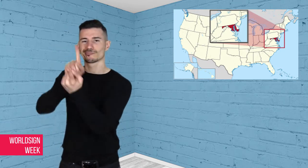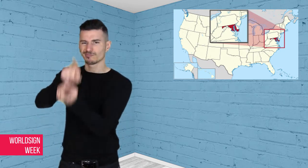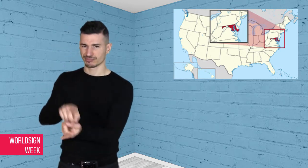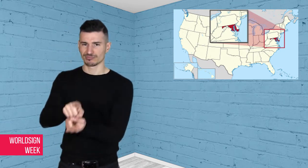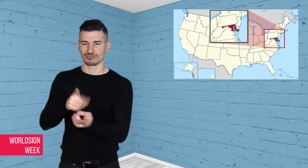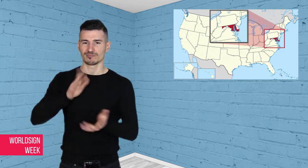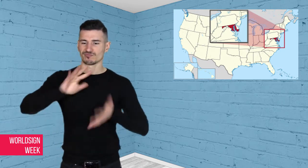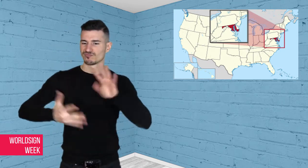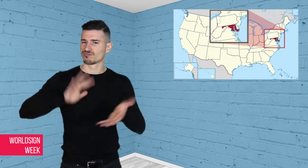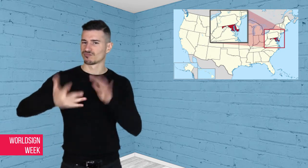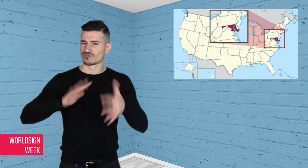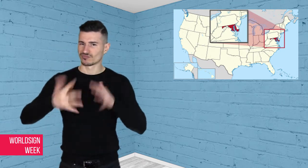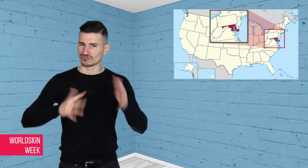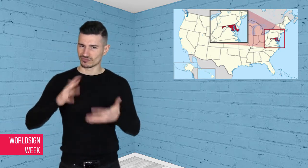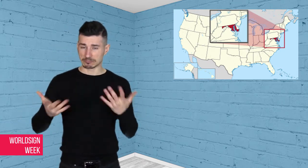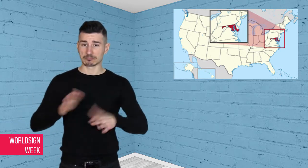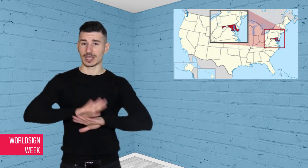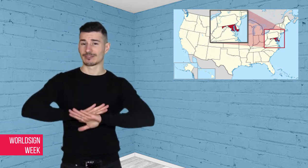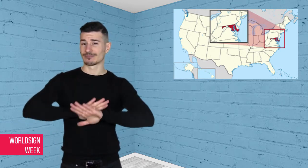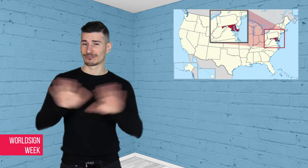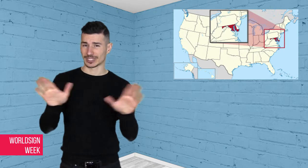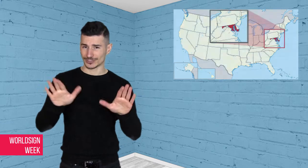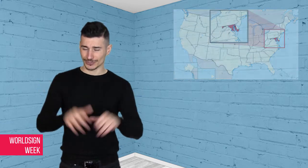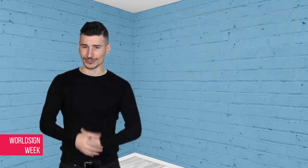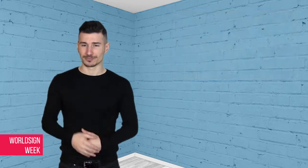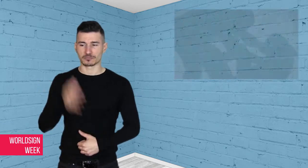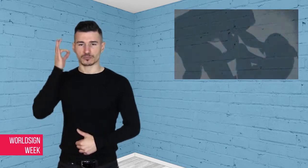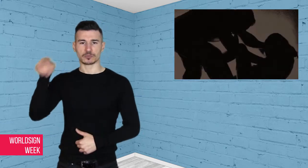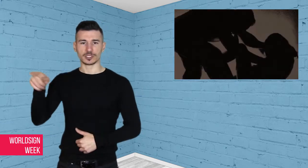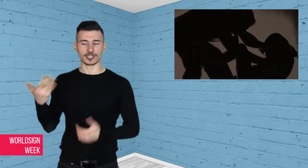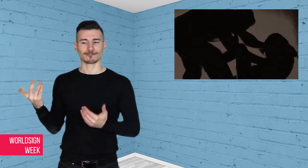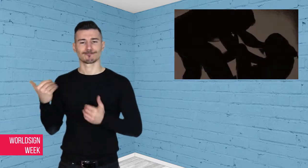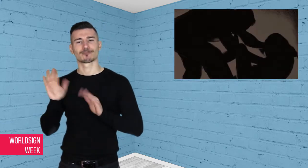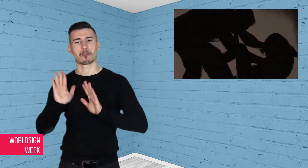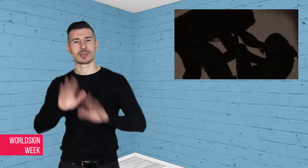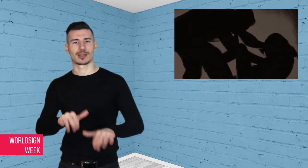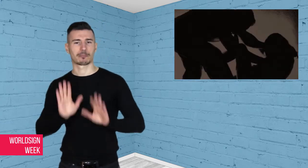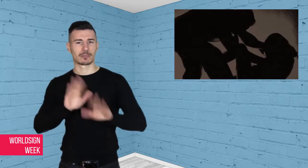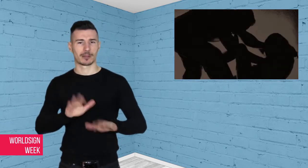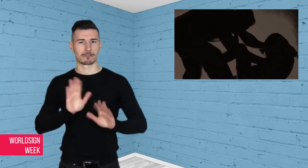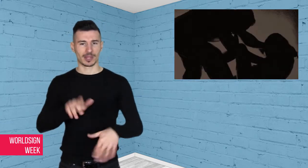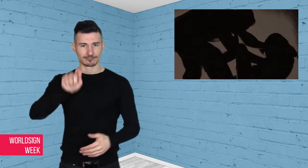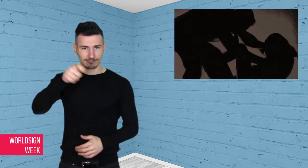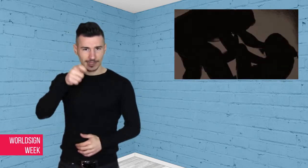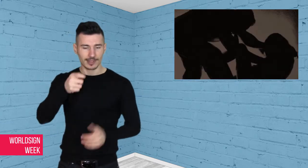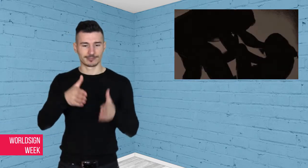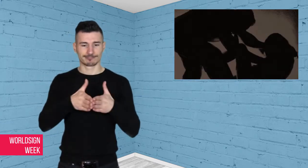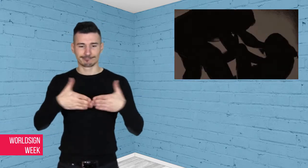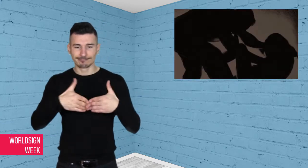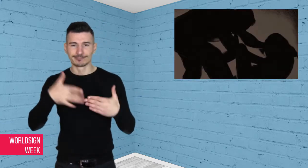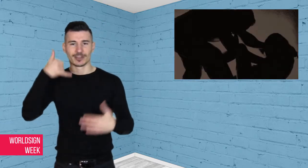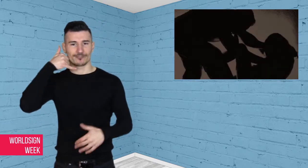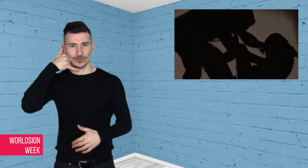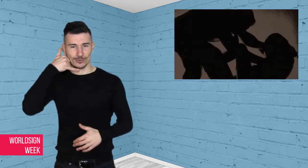when she removed her clothes leaving her underwear, and forced him onto the